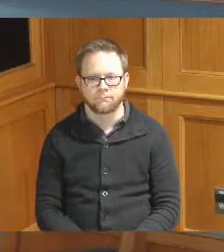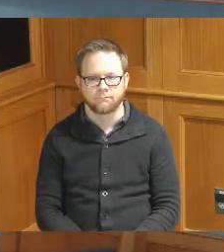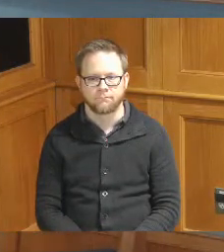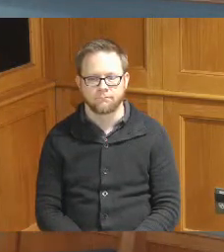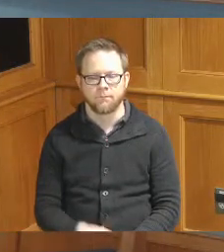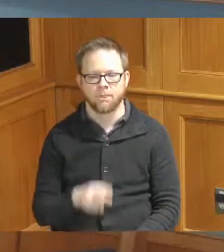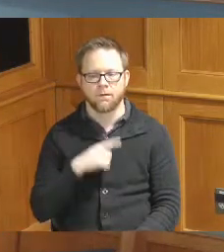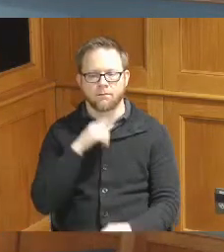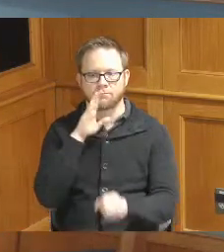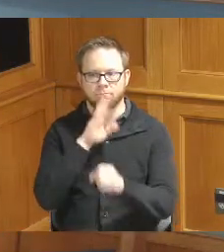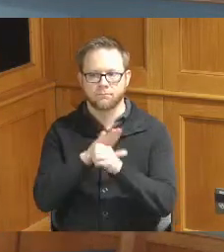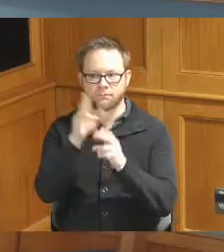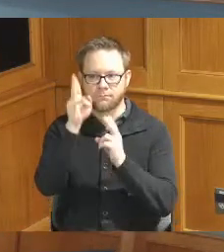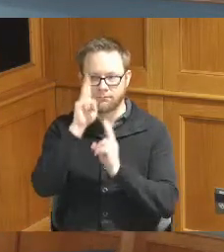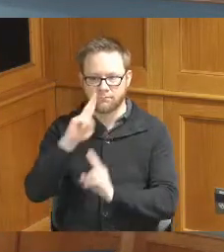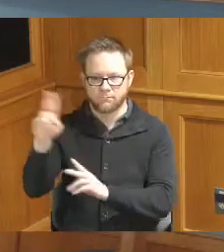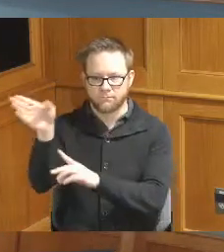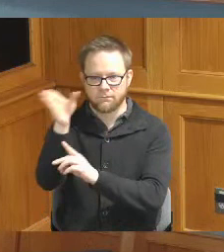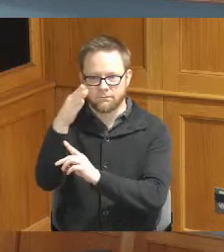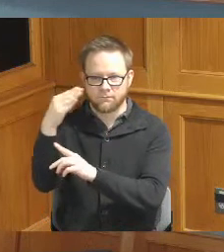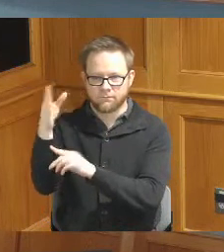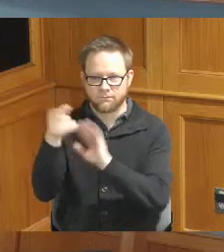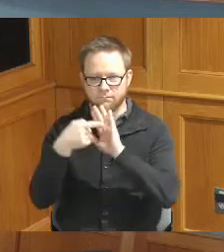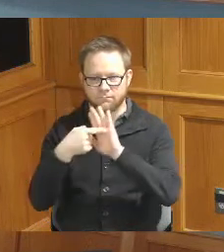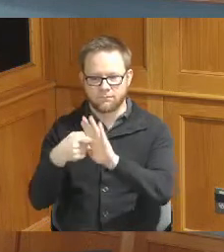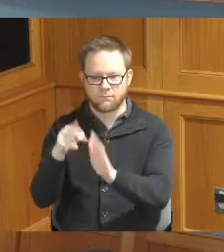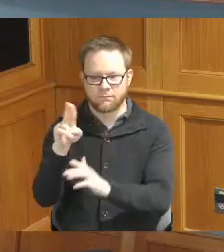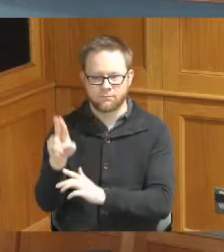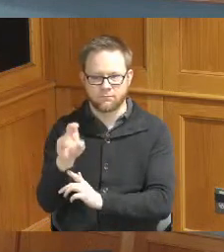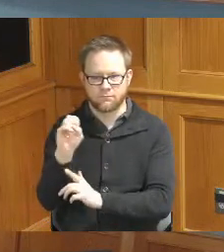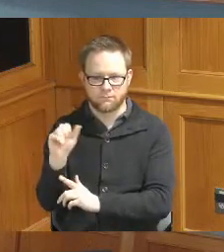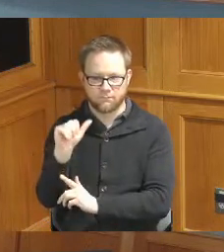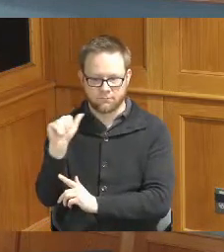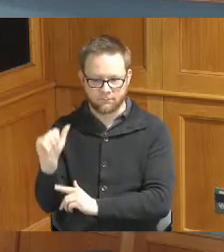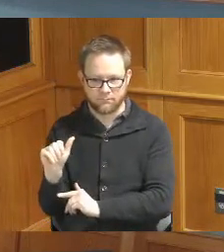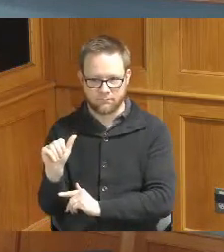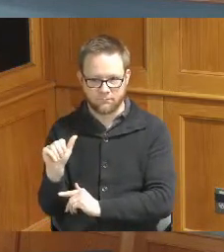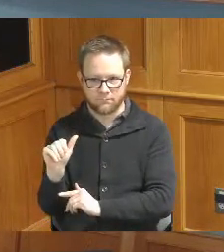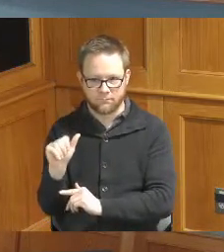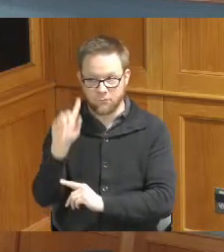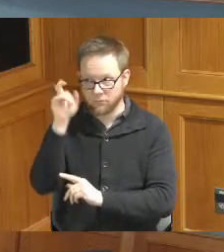I pledge allegiance to the father of the United States of America and to